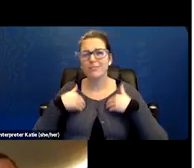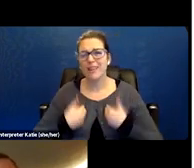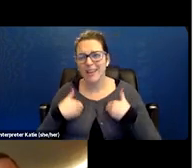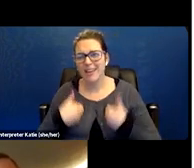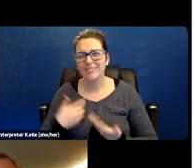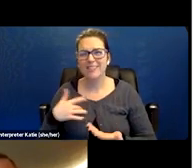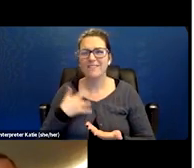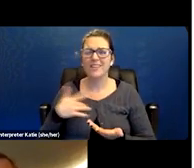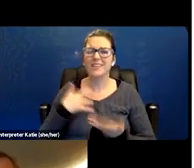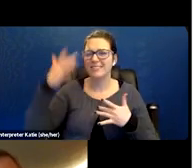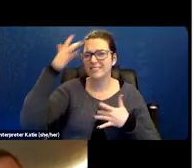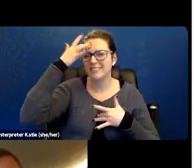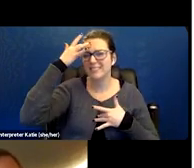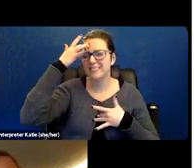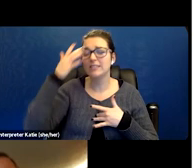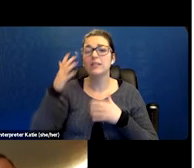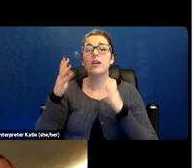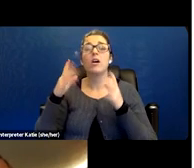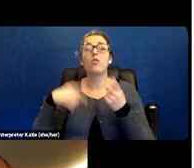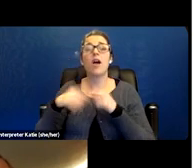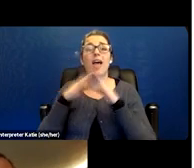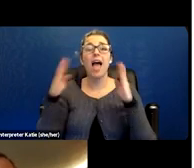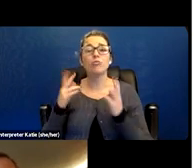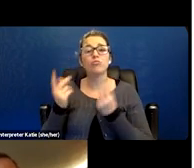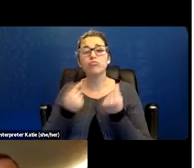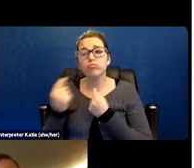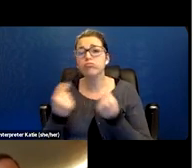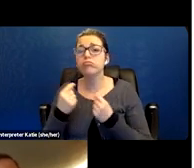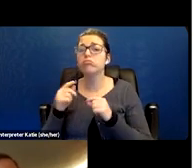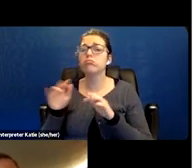she did household chores and did without problem